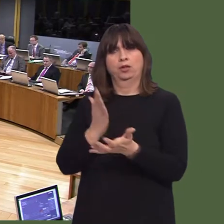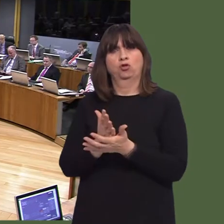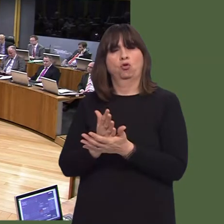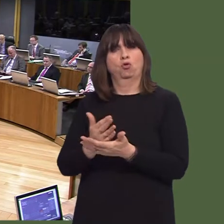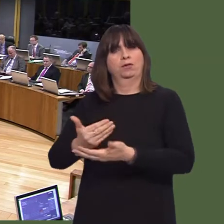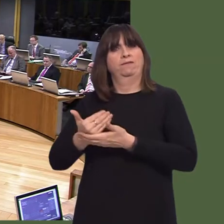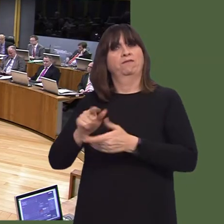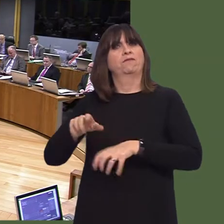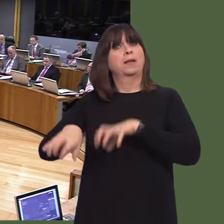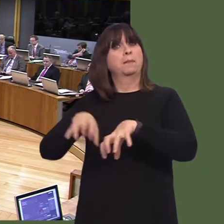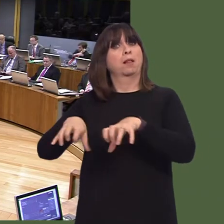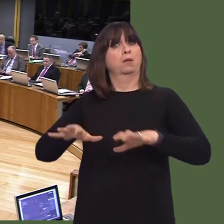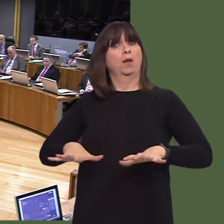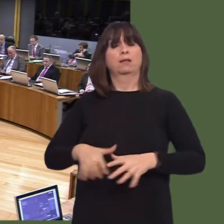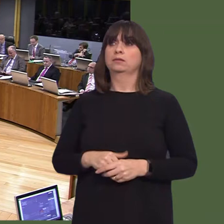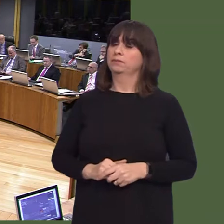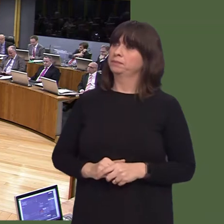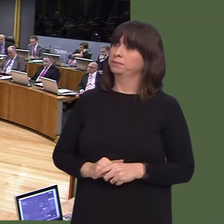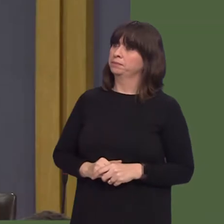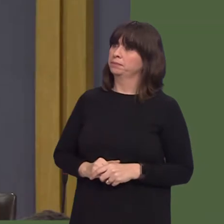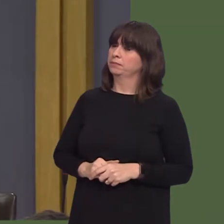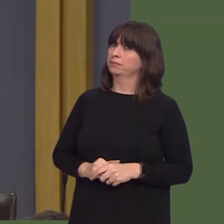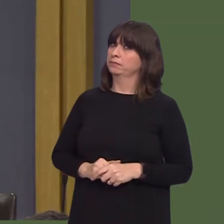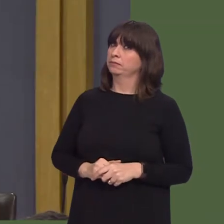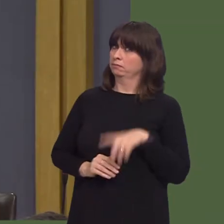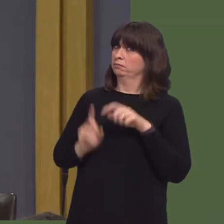to other parts of the United Kingdom, and this document doesn't have that solution.